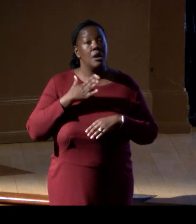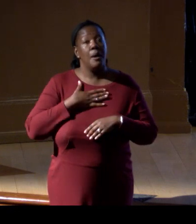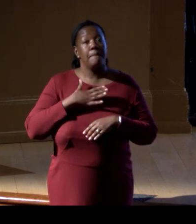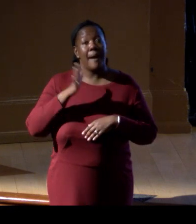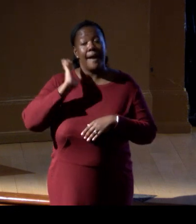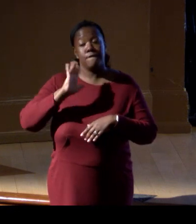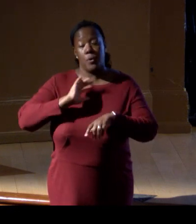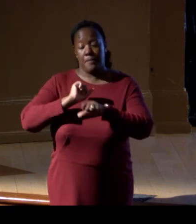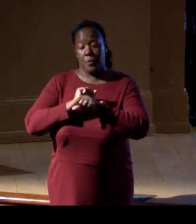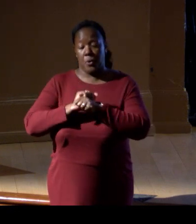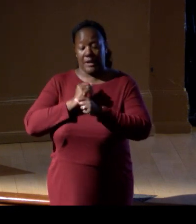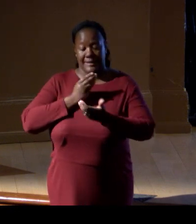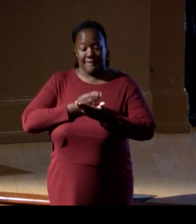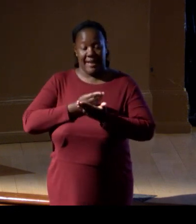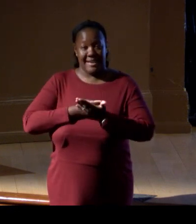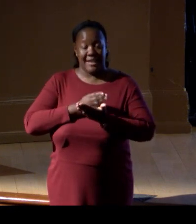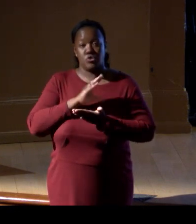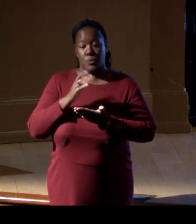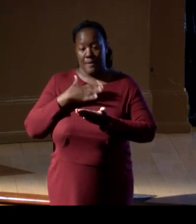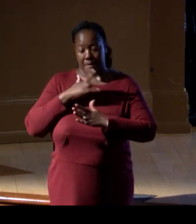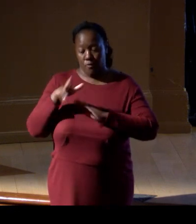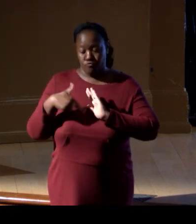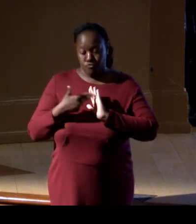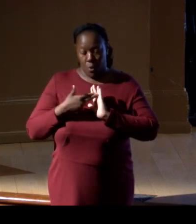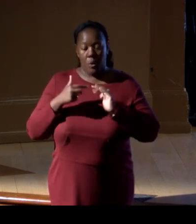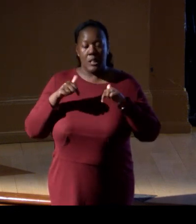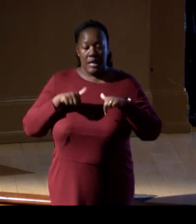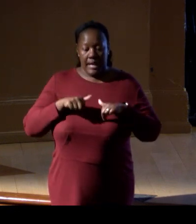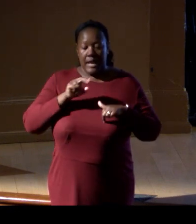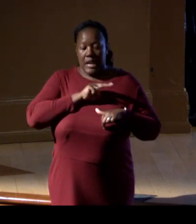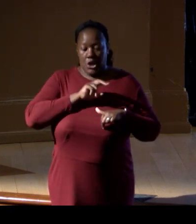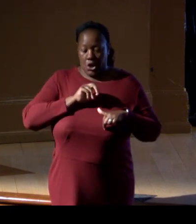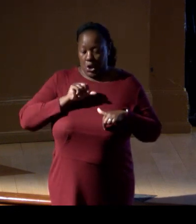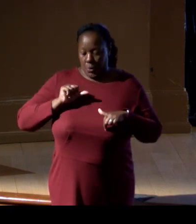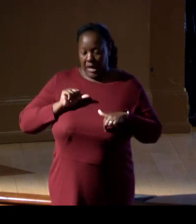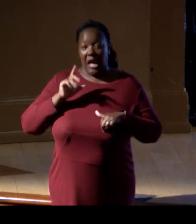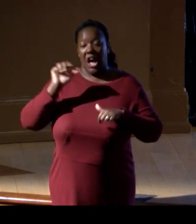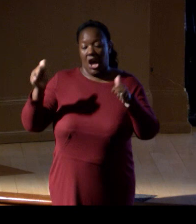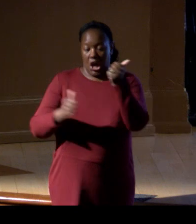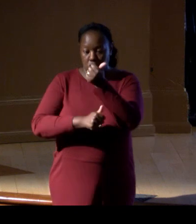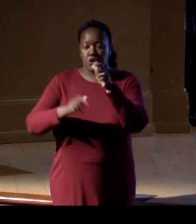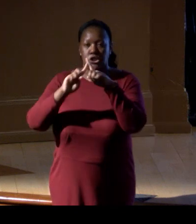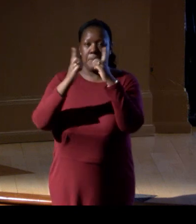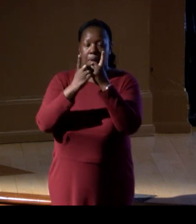and also as my role in NOAA under the Department of Commerce, I also see incredible opportunity here